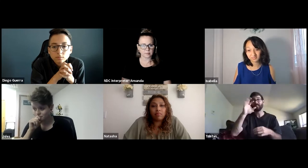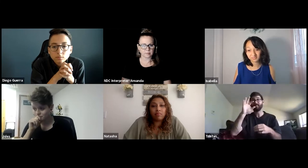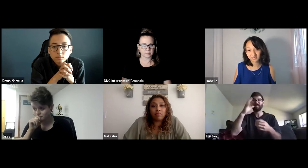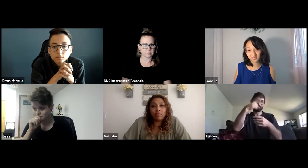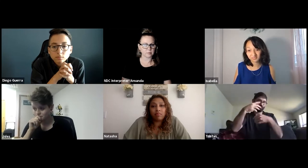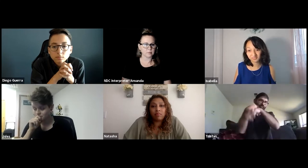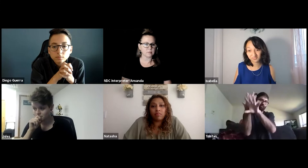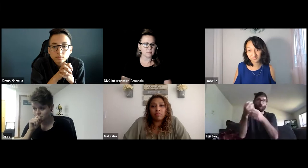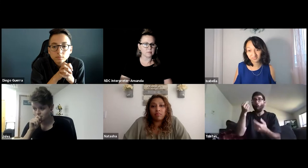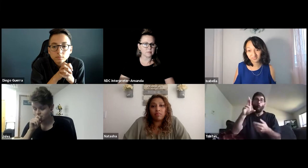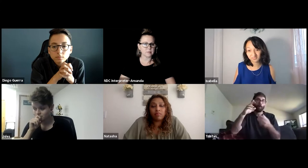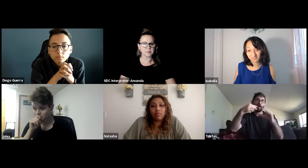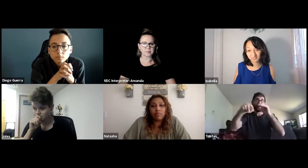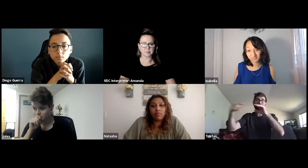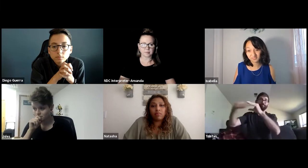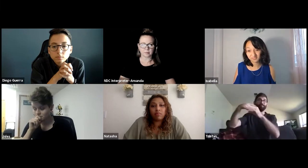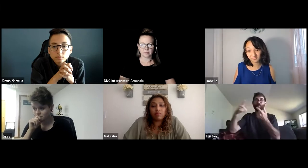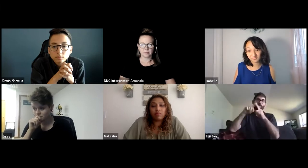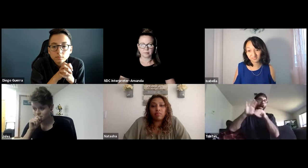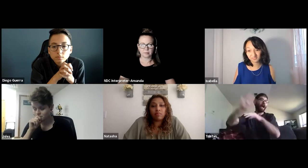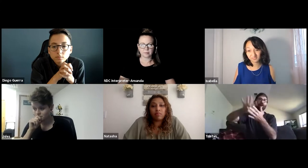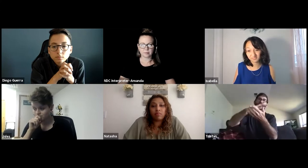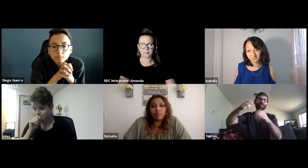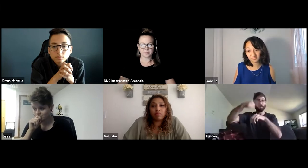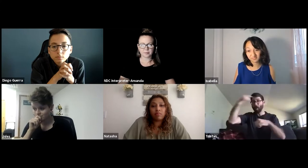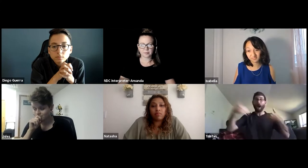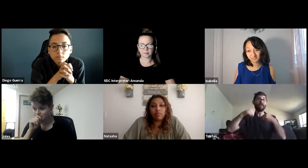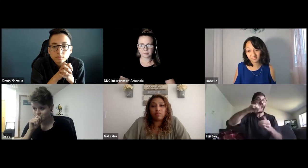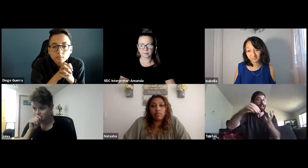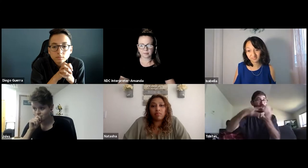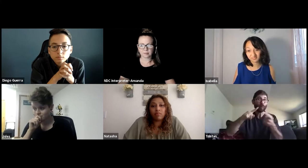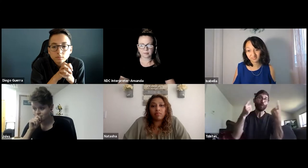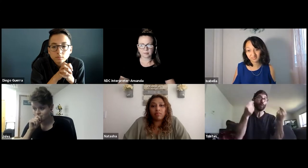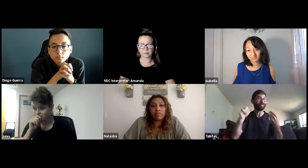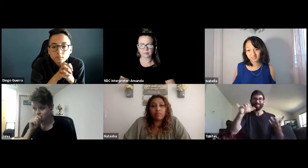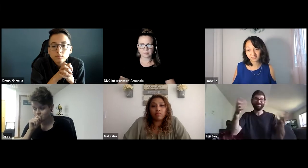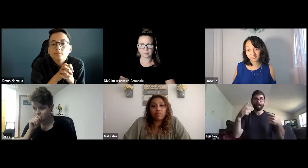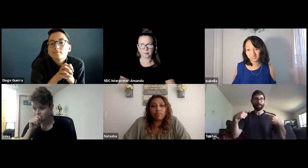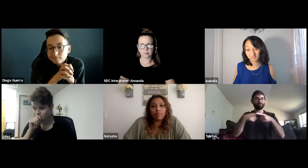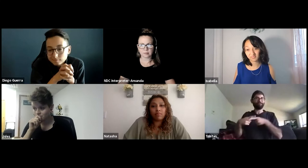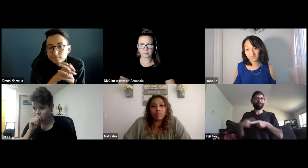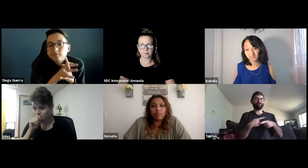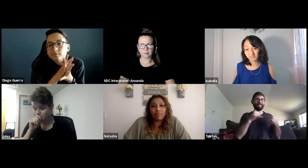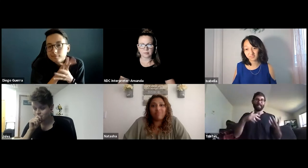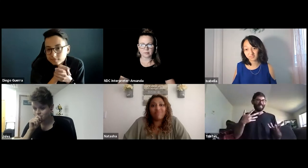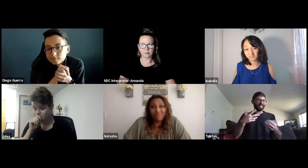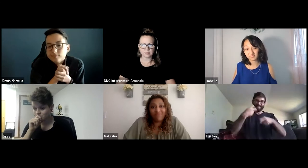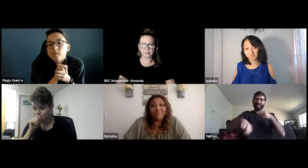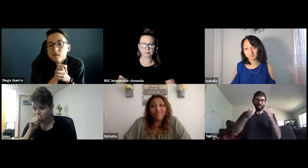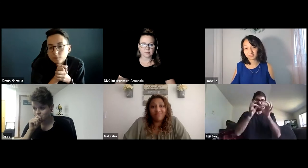on the audio and every now and then we would meet on Zoom or via email depending on the interpreter's schedule, because they also have other students to work with.